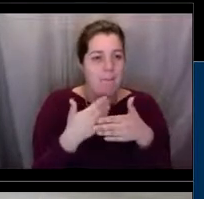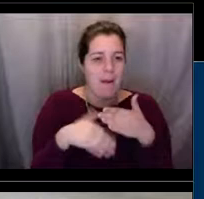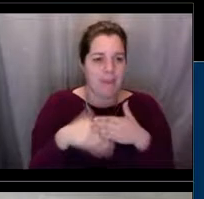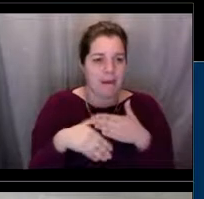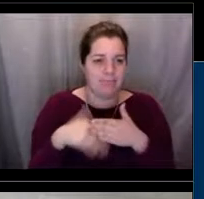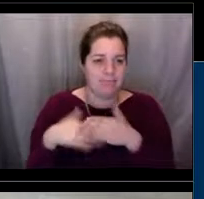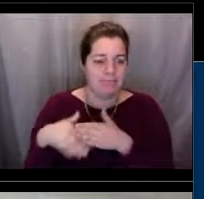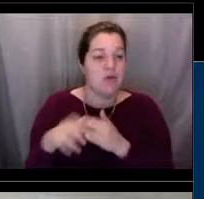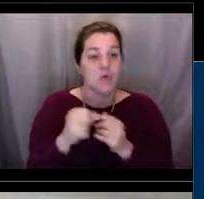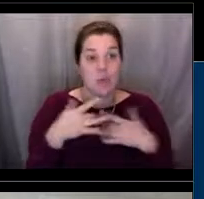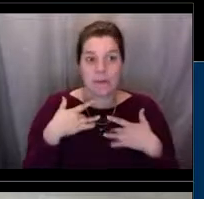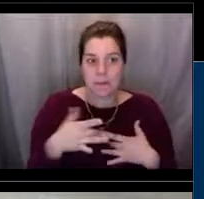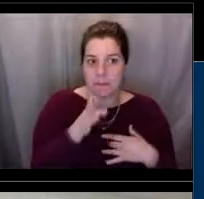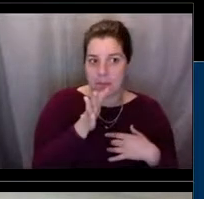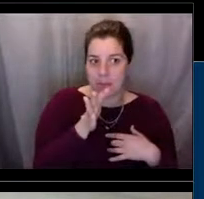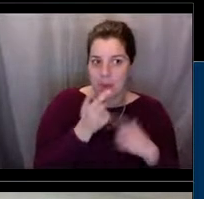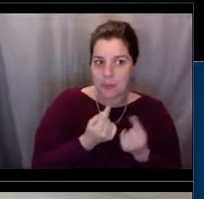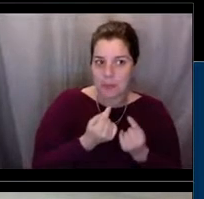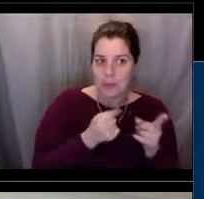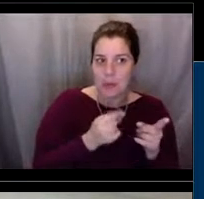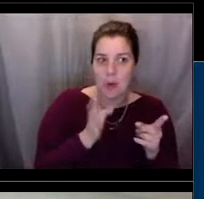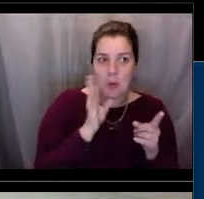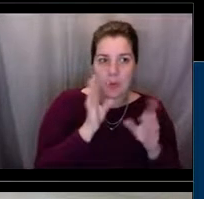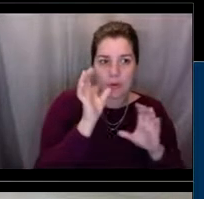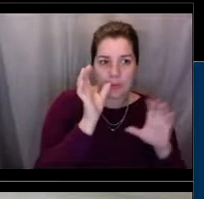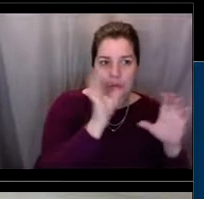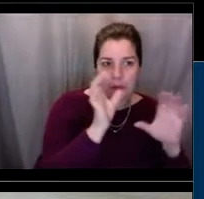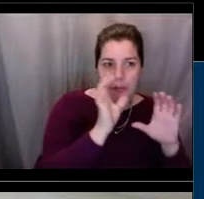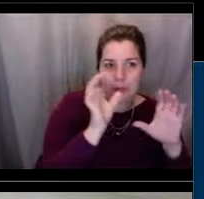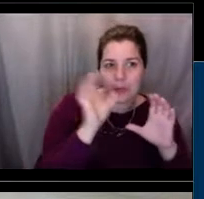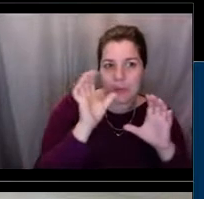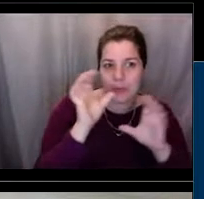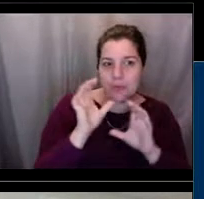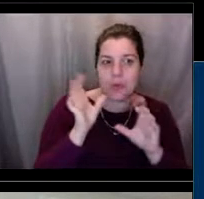to go and harvest and leave the pups on the beach.